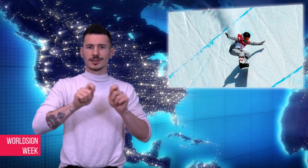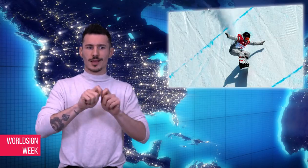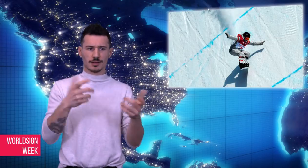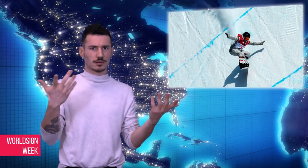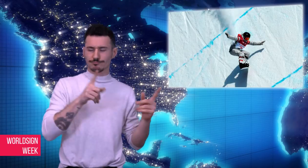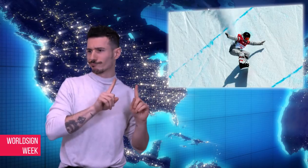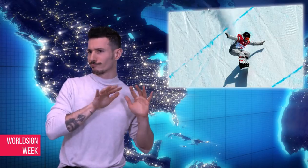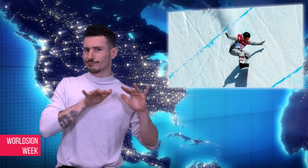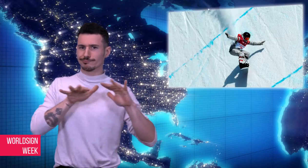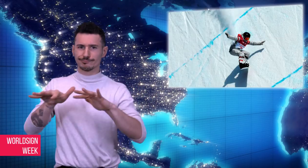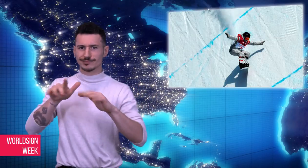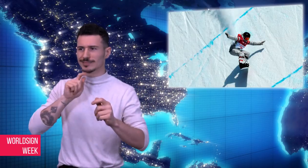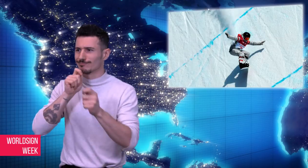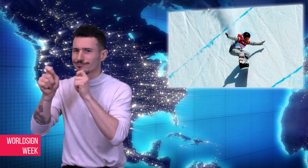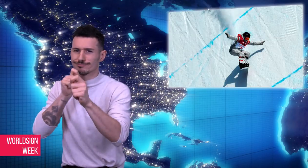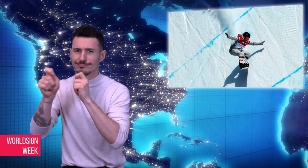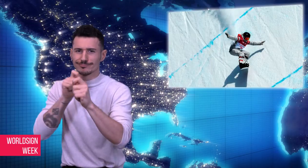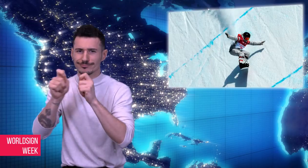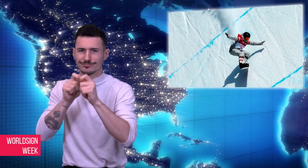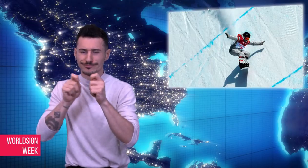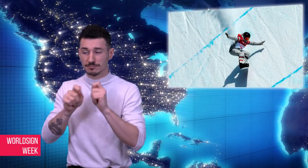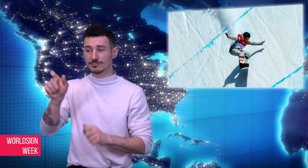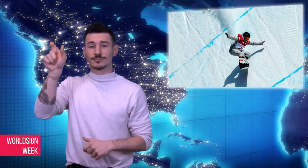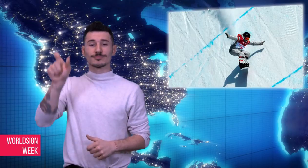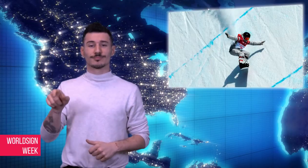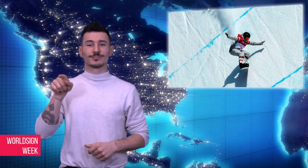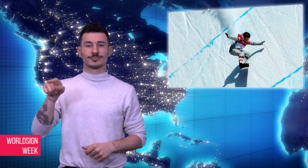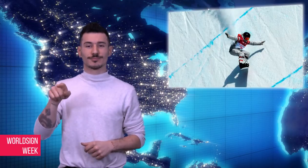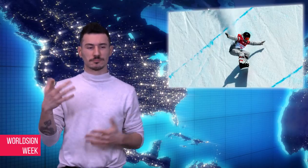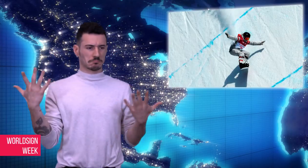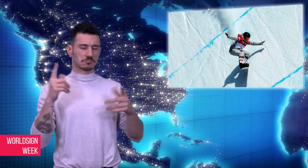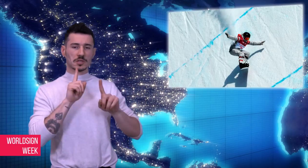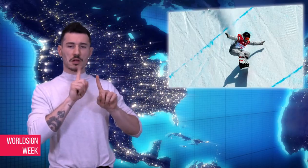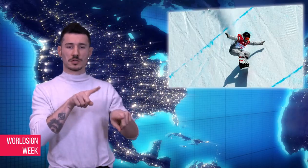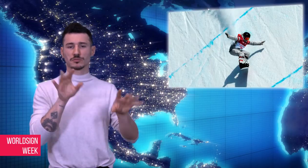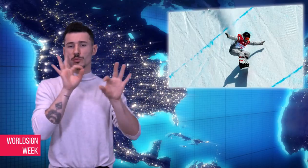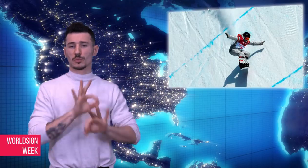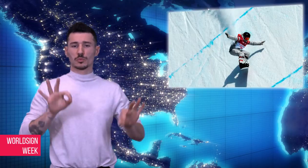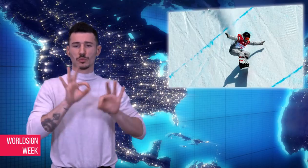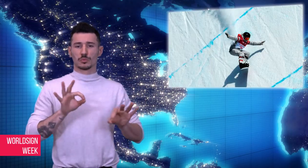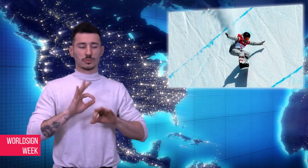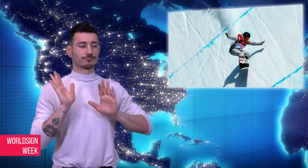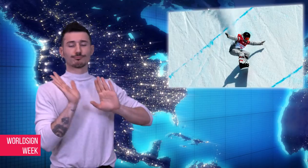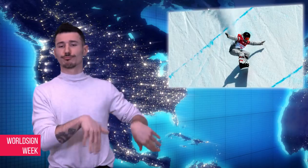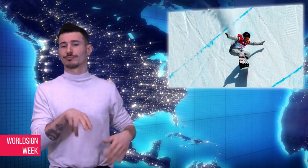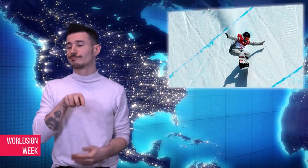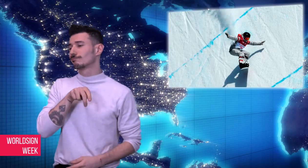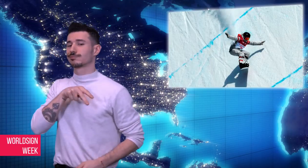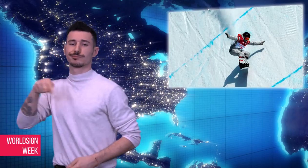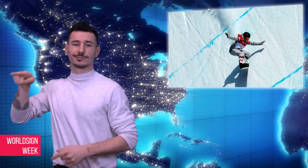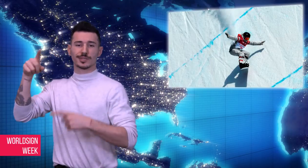questions and left the press conference to attend the medal ceremony.